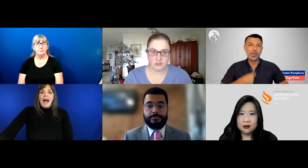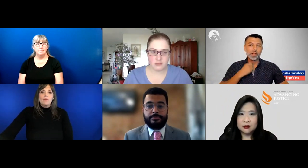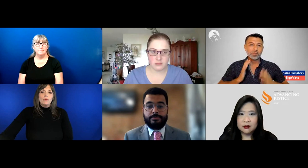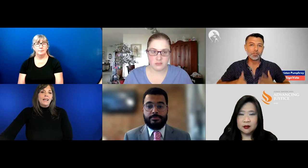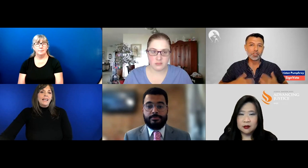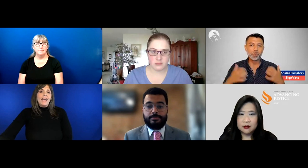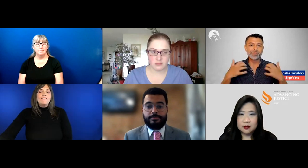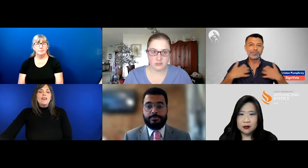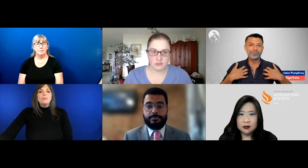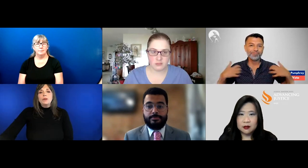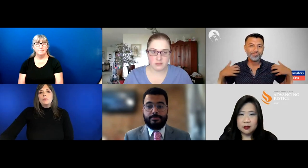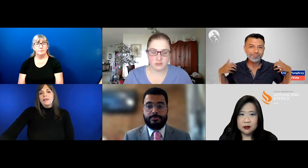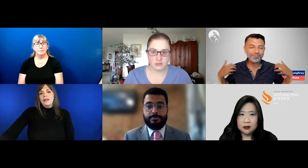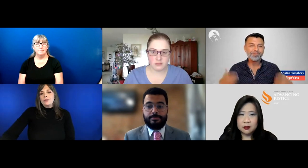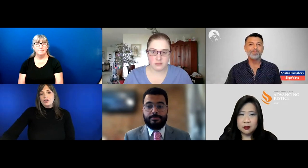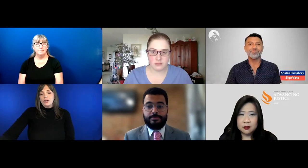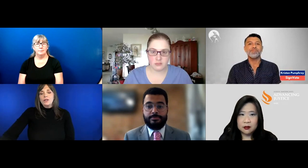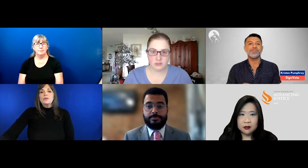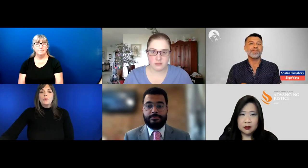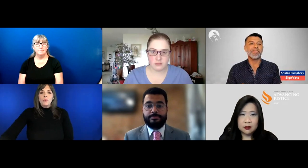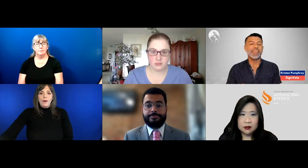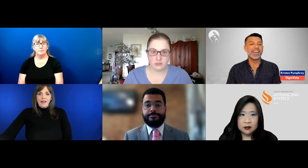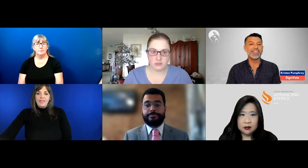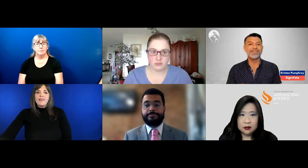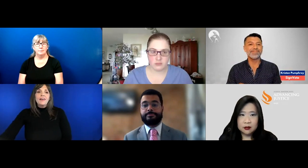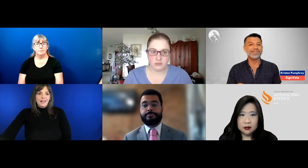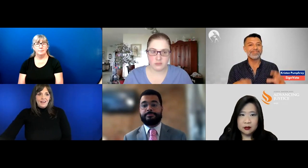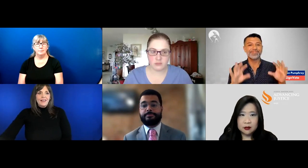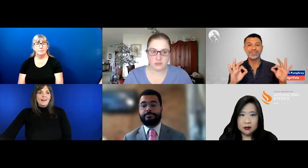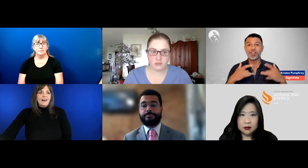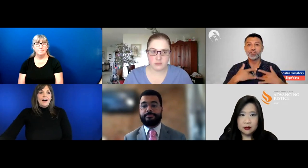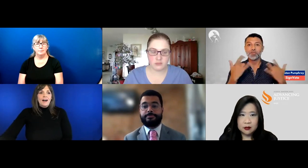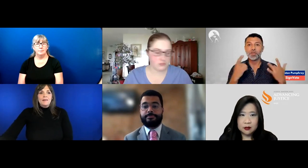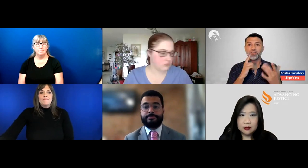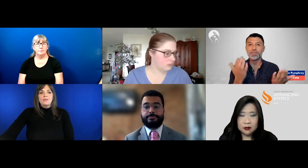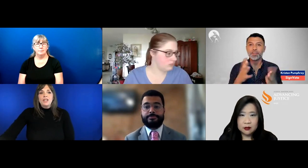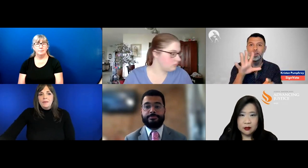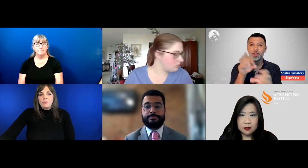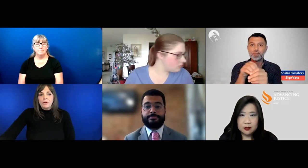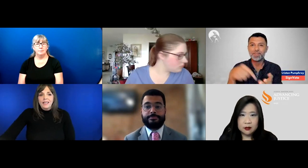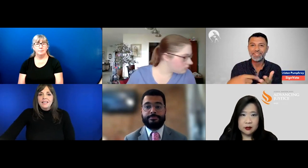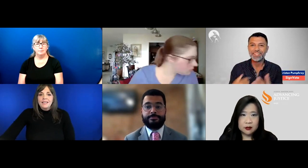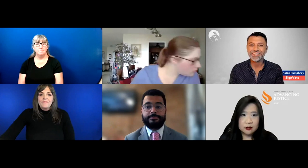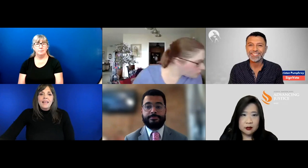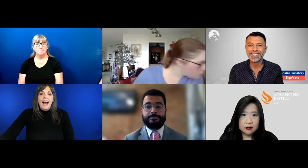I'm wearing a Navy blue buttoned up shirt with dotted print.